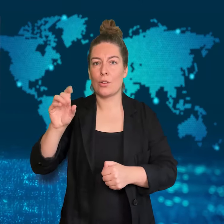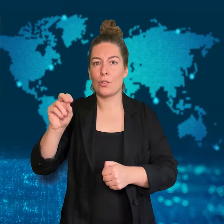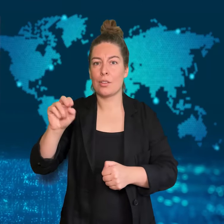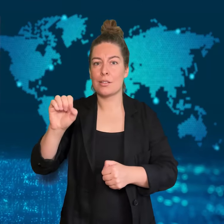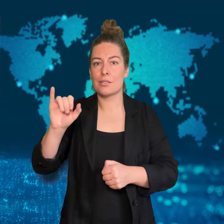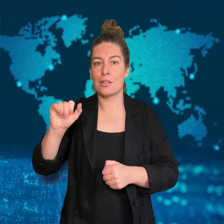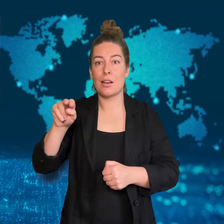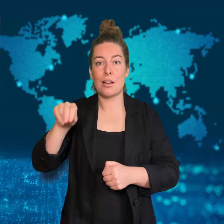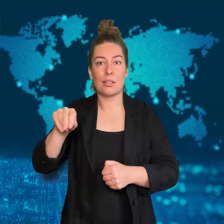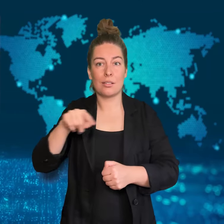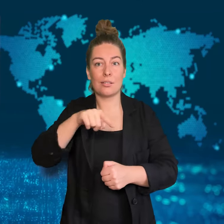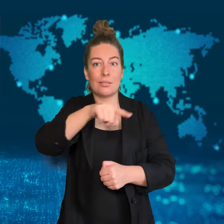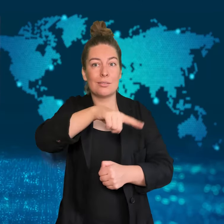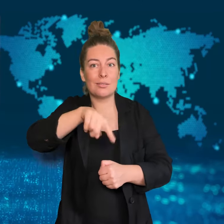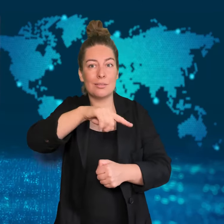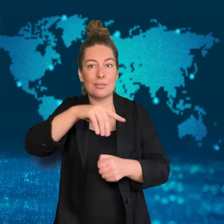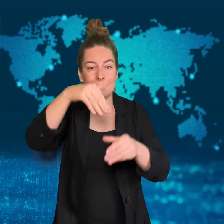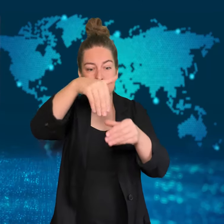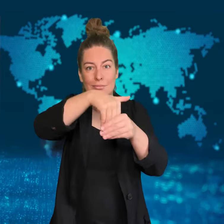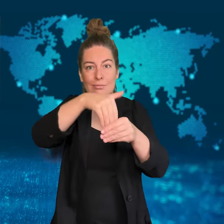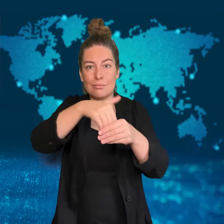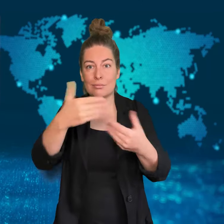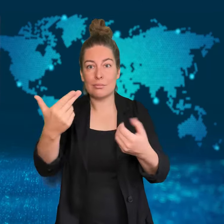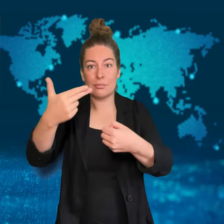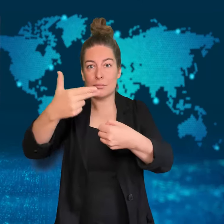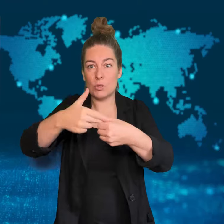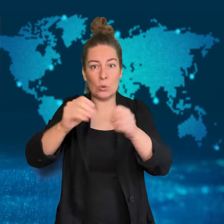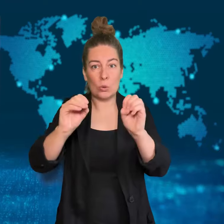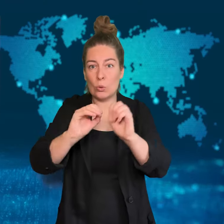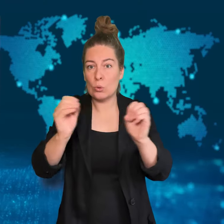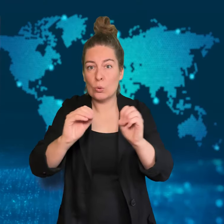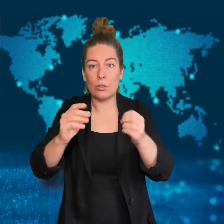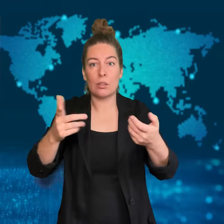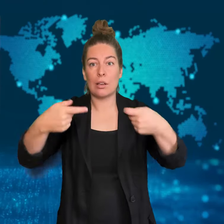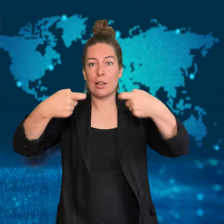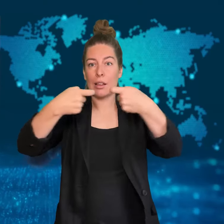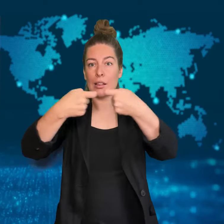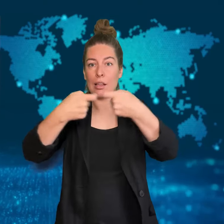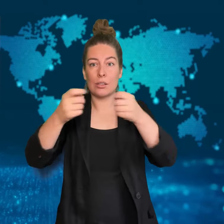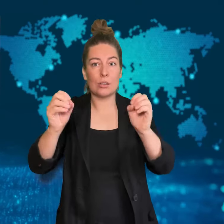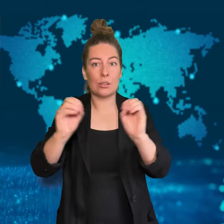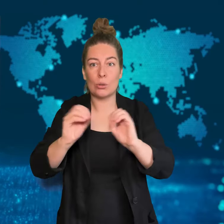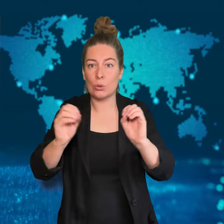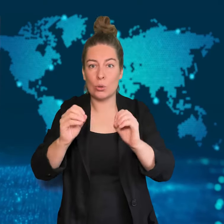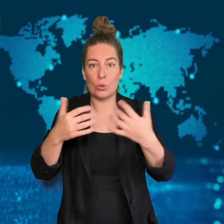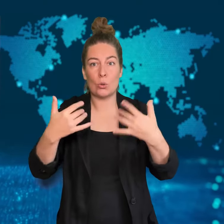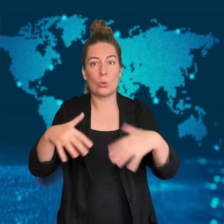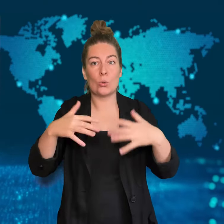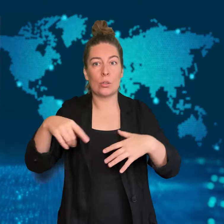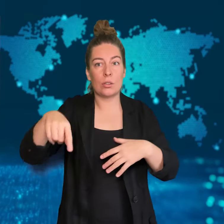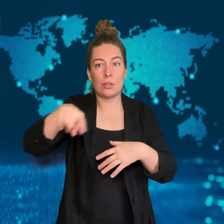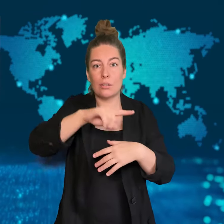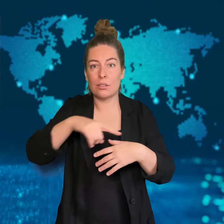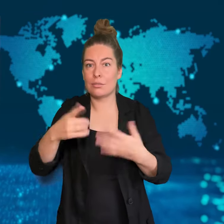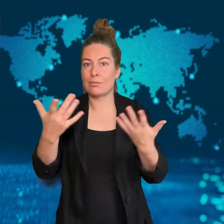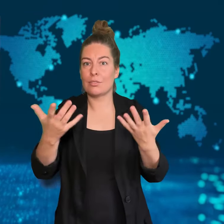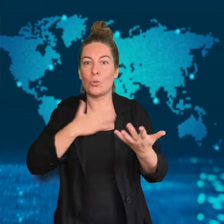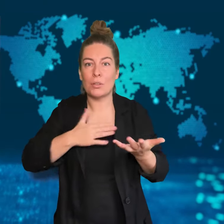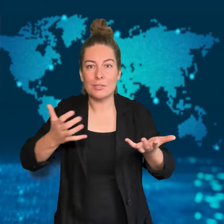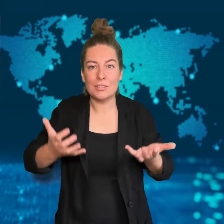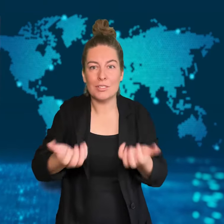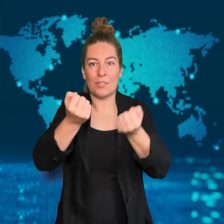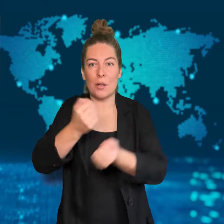the Indonesian Hospital ran out of fuel and suffered a power outage.